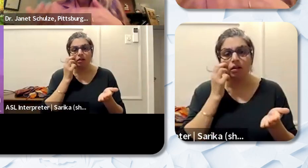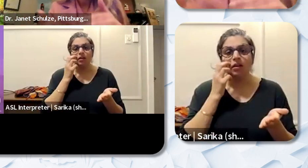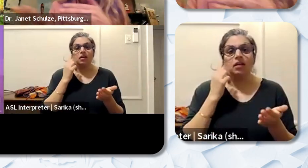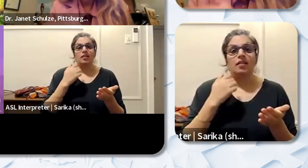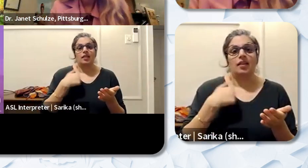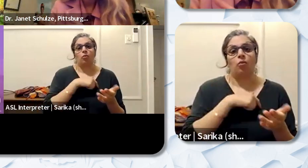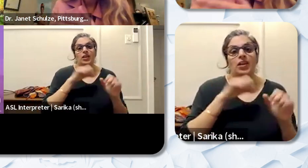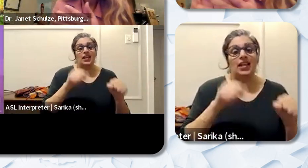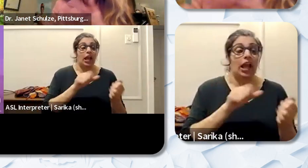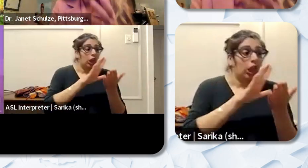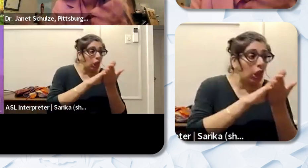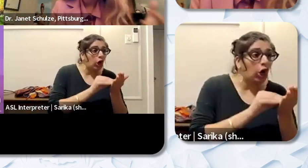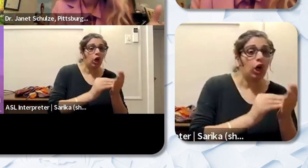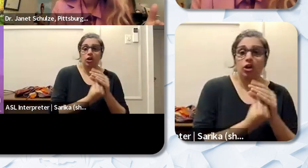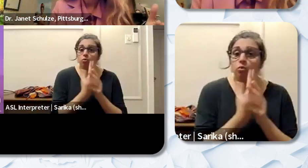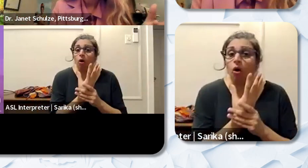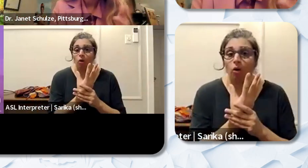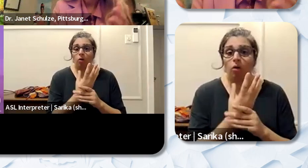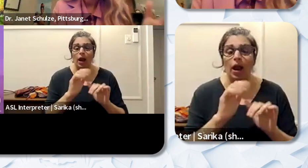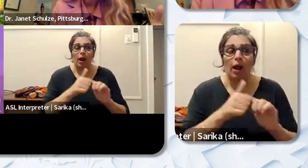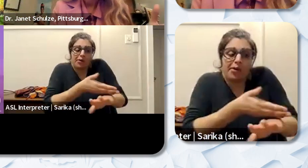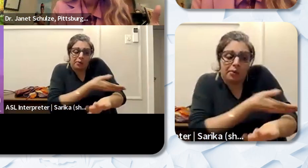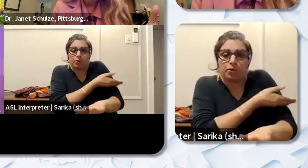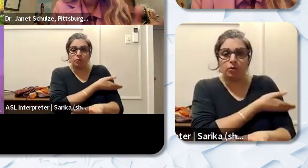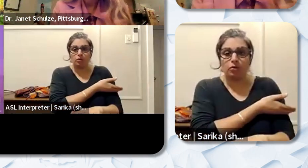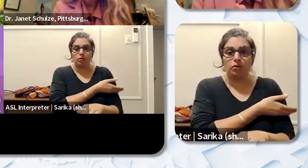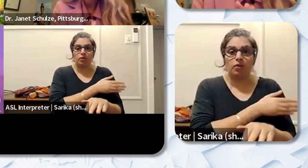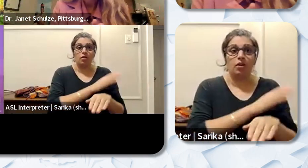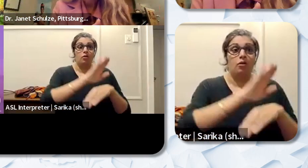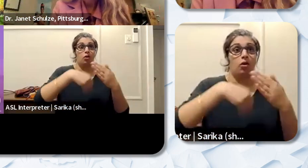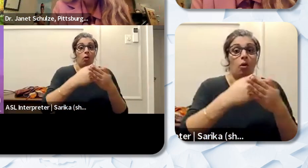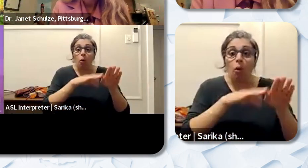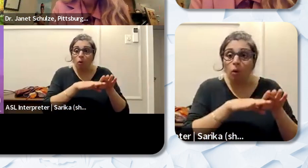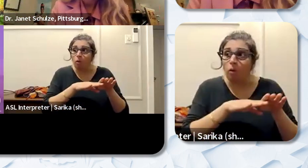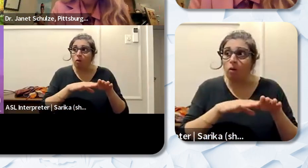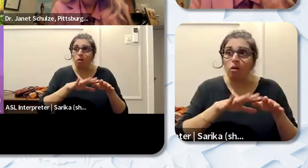learn and grow from about what we can do better across our system. So I think that's another